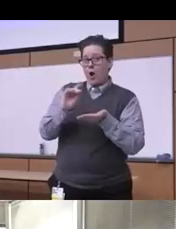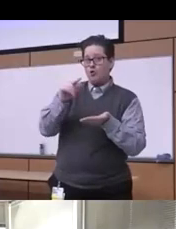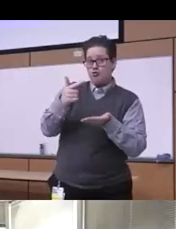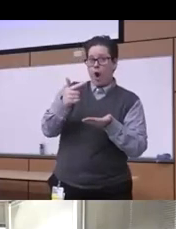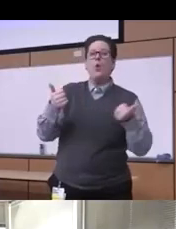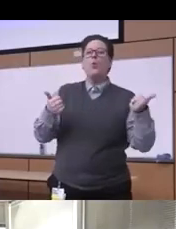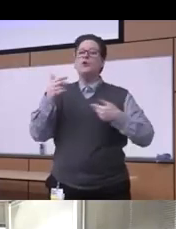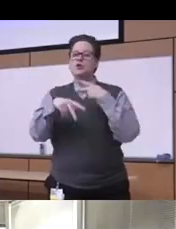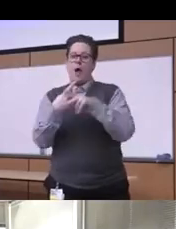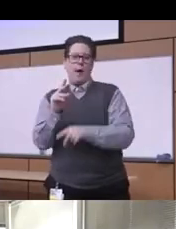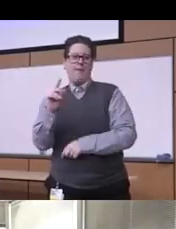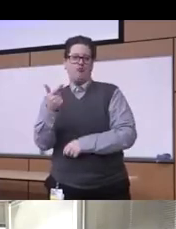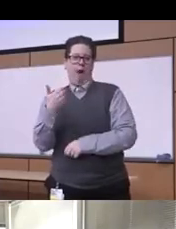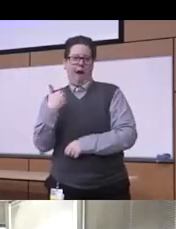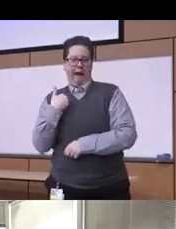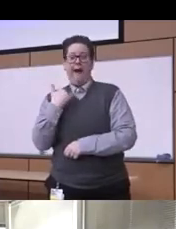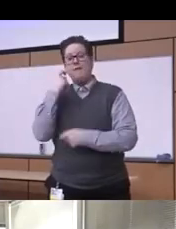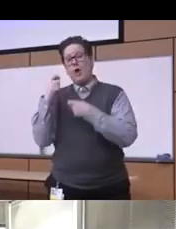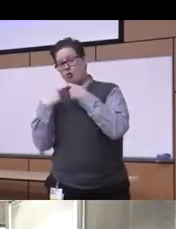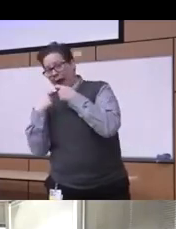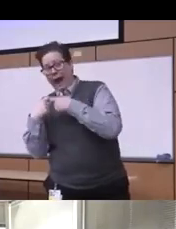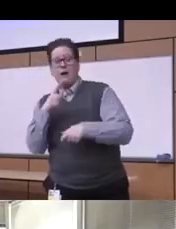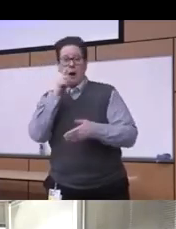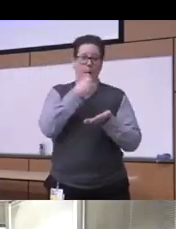as I mentioned you know whether crack cocaine versus the powder cooking and as you know more